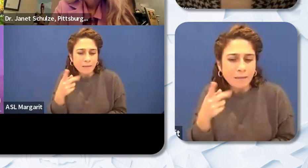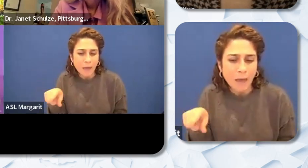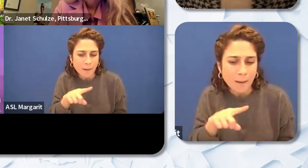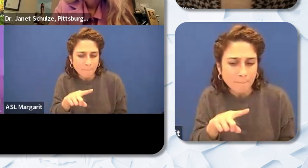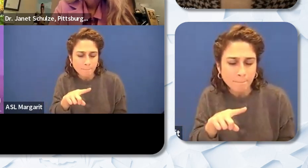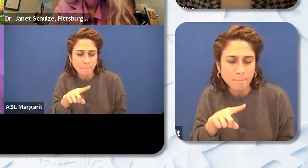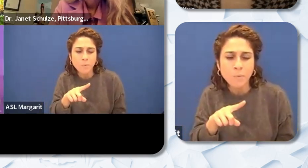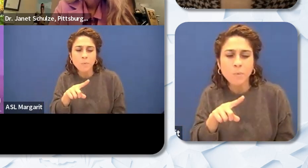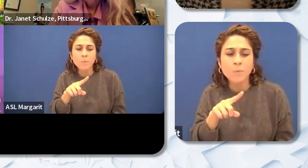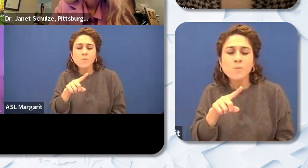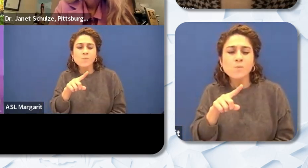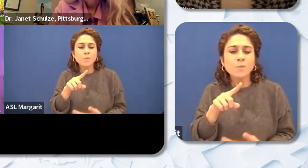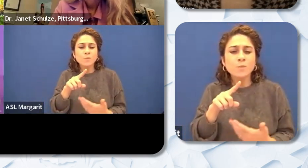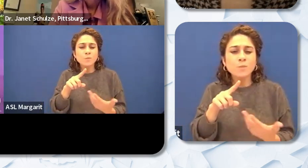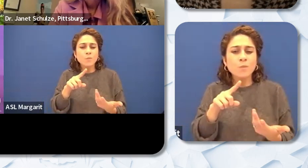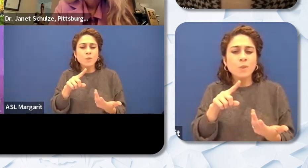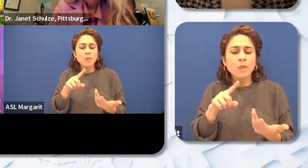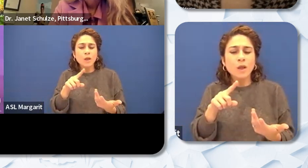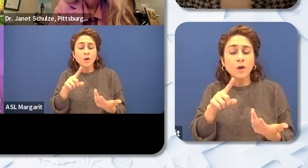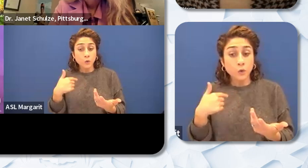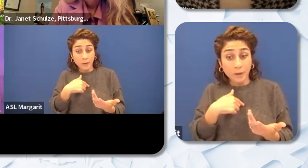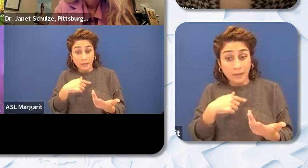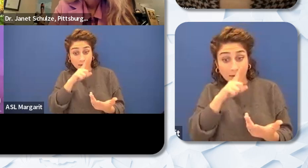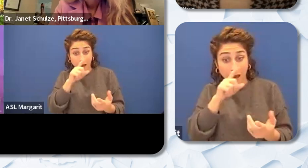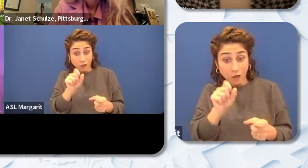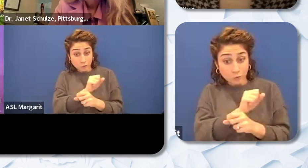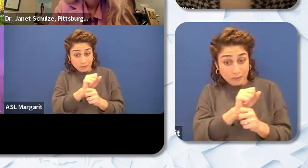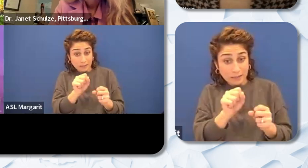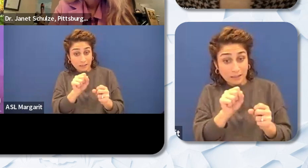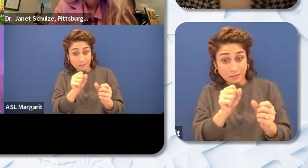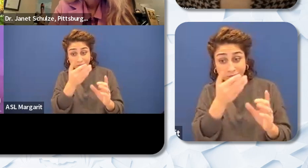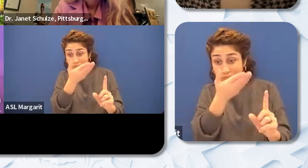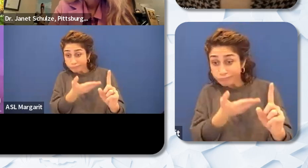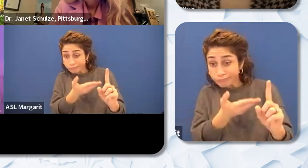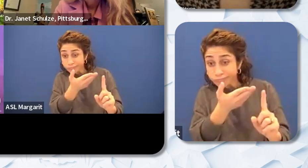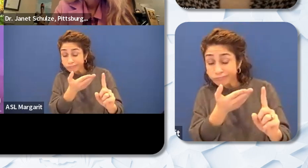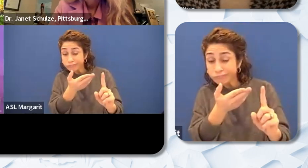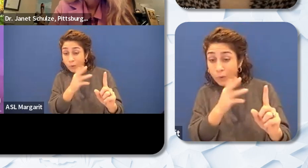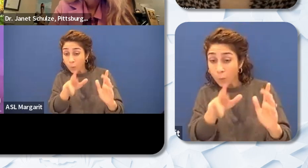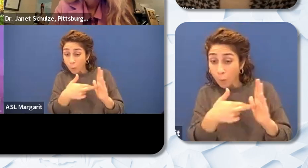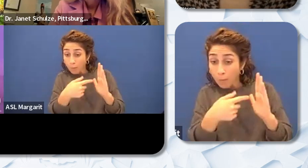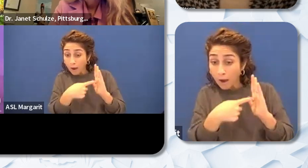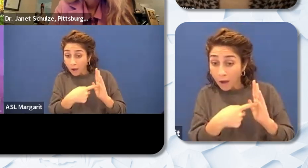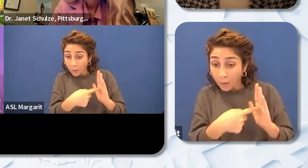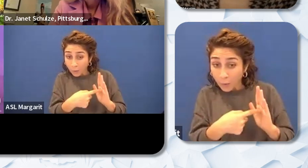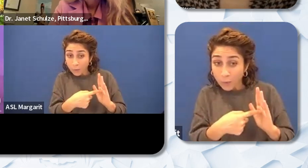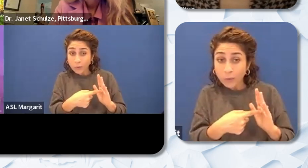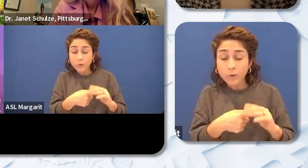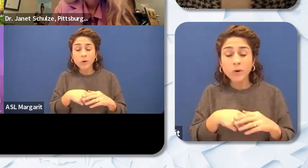put up as models? In districts often people move up into p leadership positions because